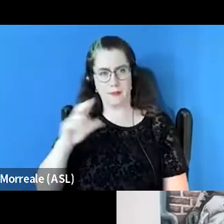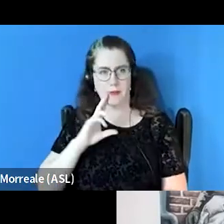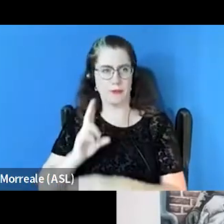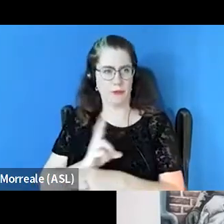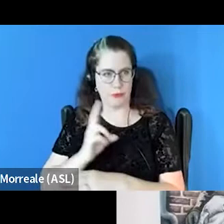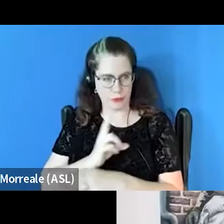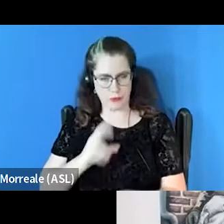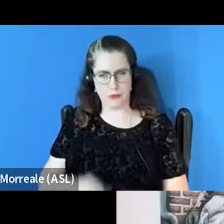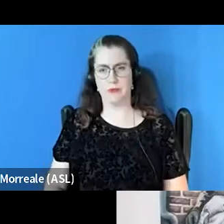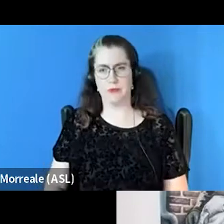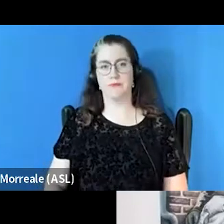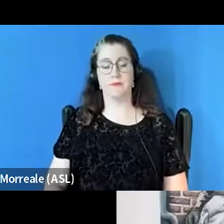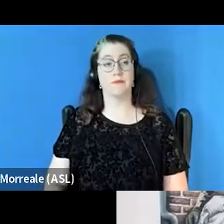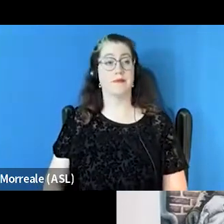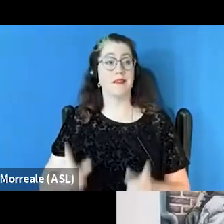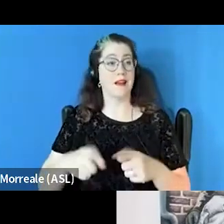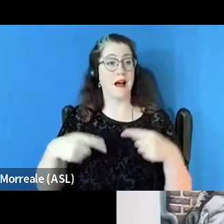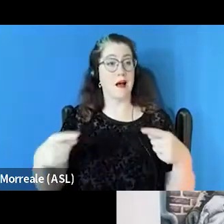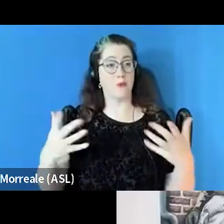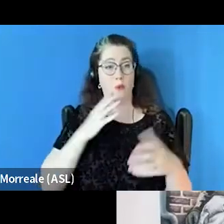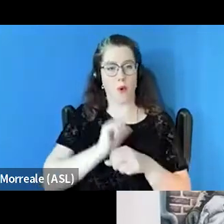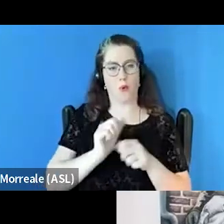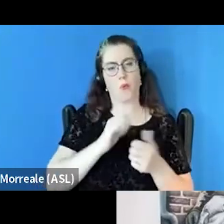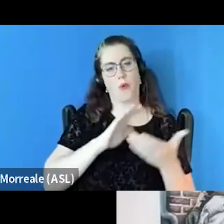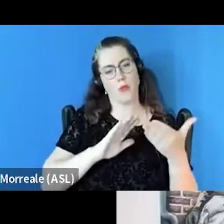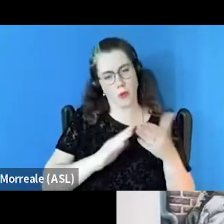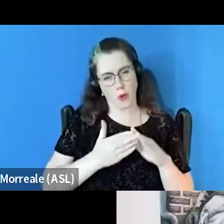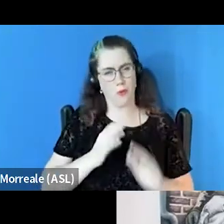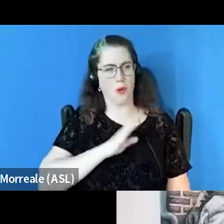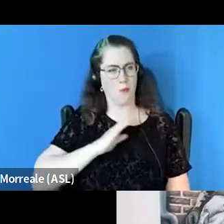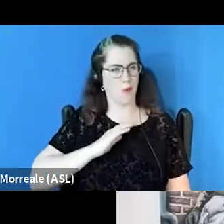On the flip side is really working with the community boards and educating the neighborhood